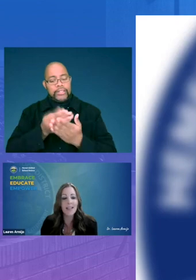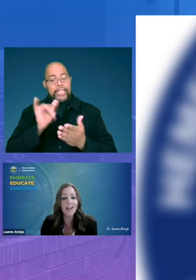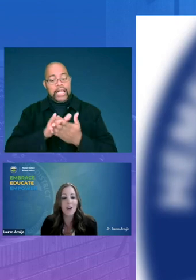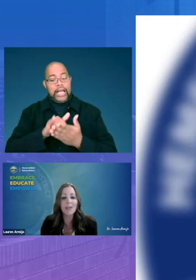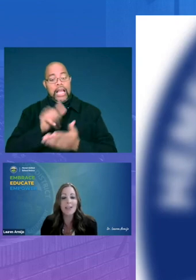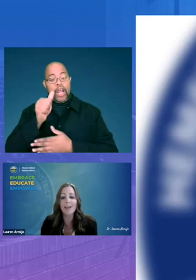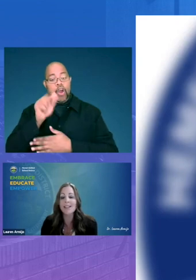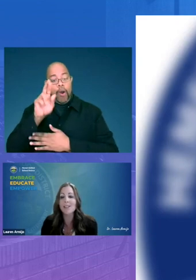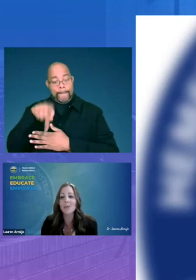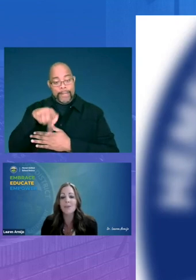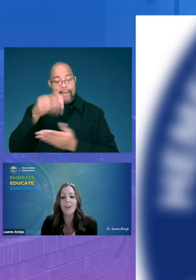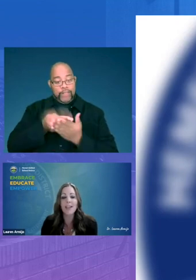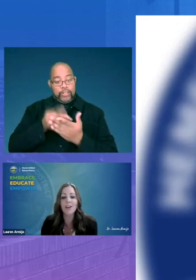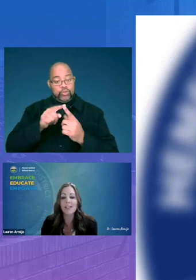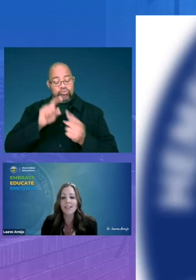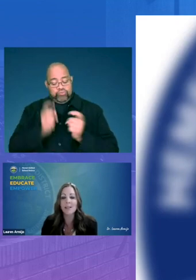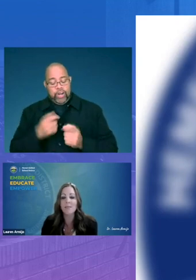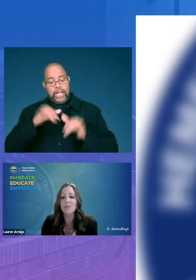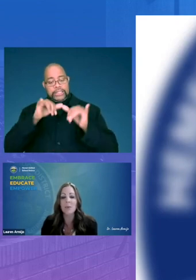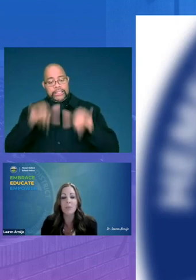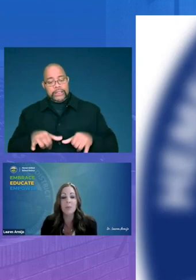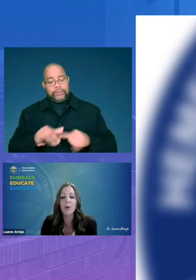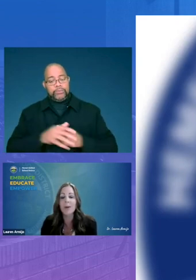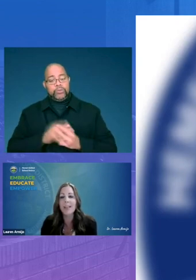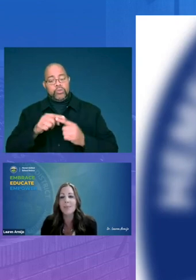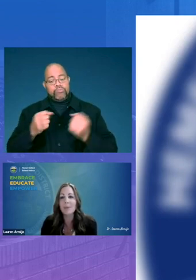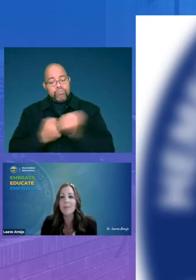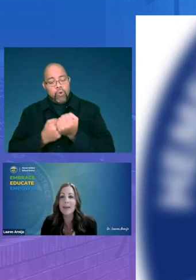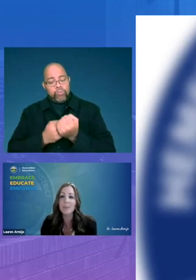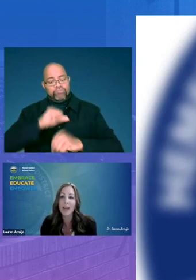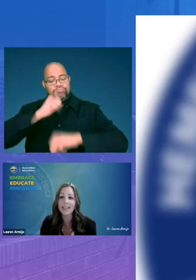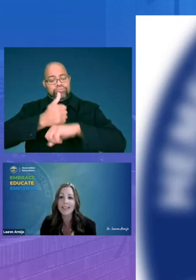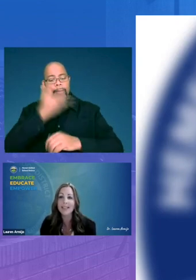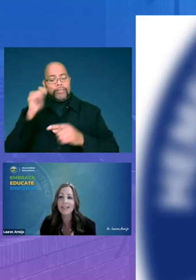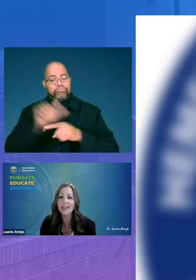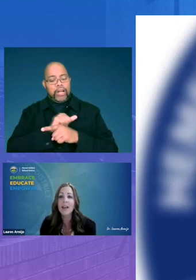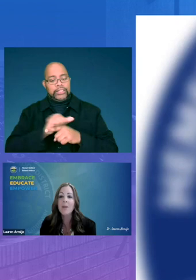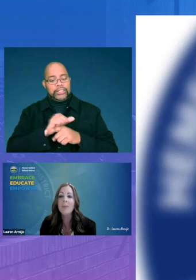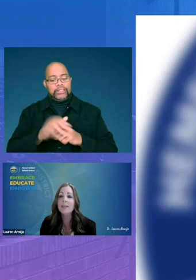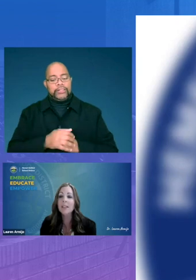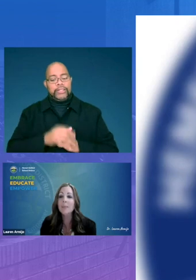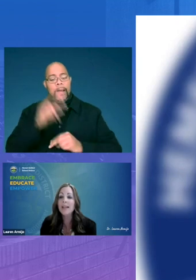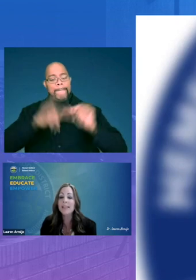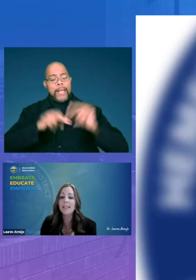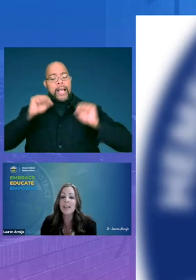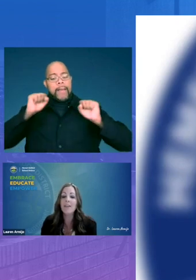arp funds to refine our system to promote and implement best practices build the capacity of